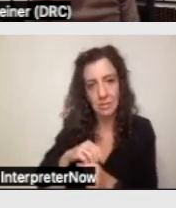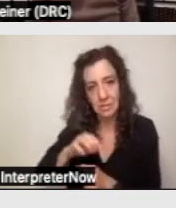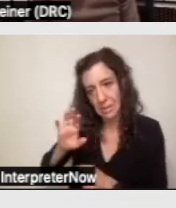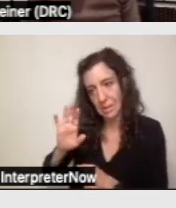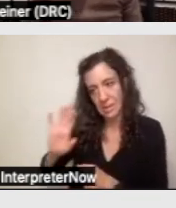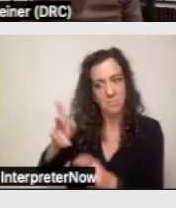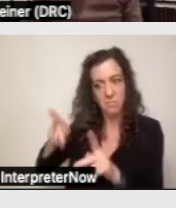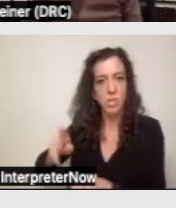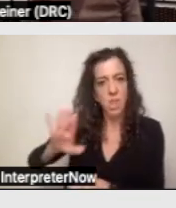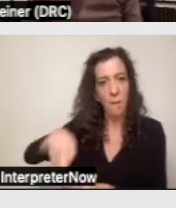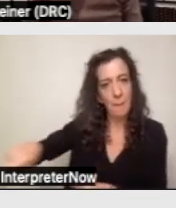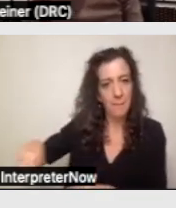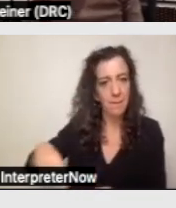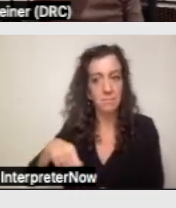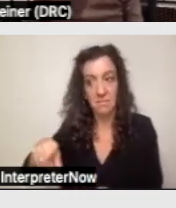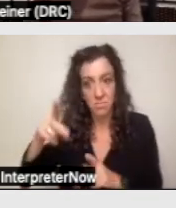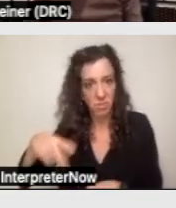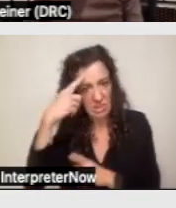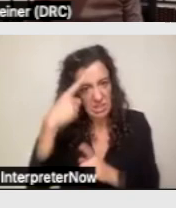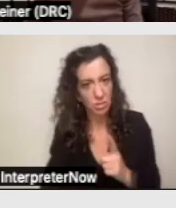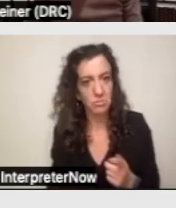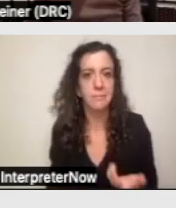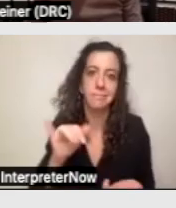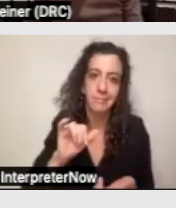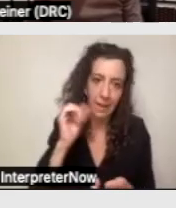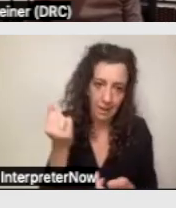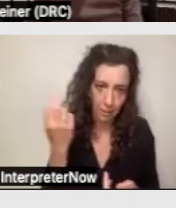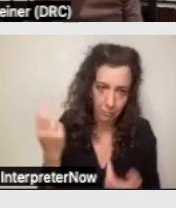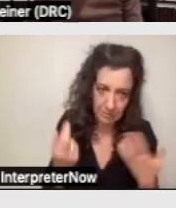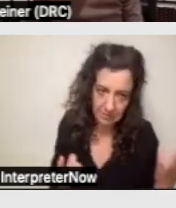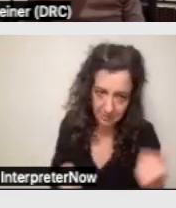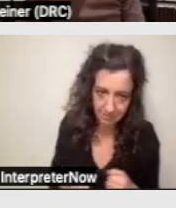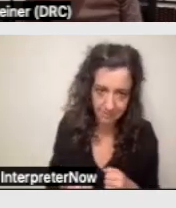and the person does not agree, that's another circumstance. Two more things.